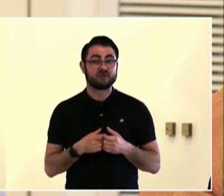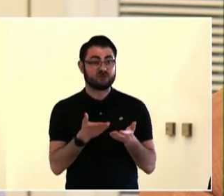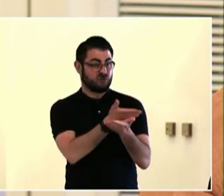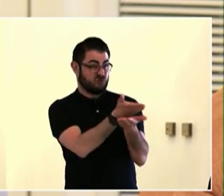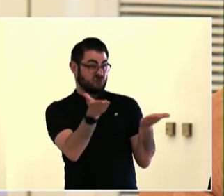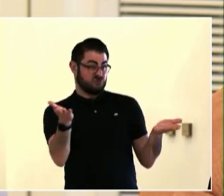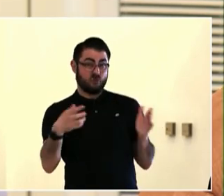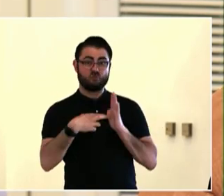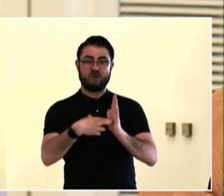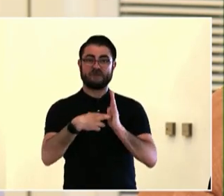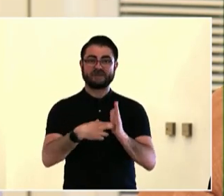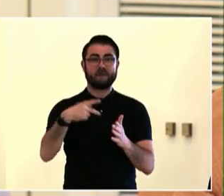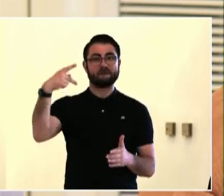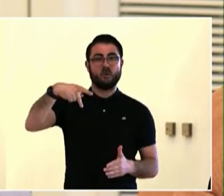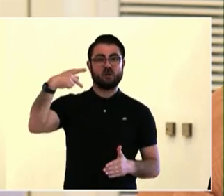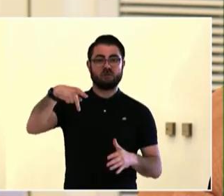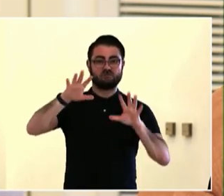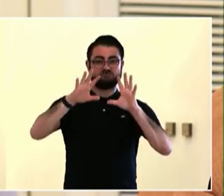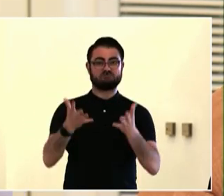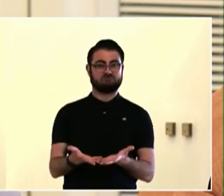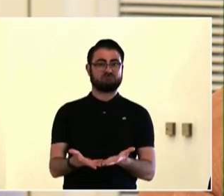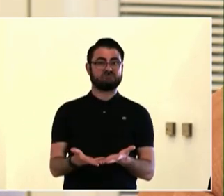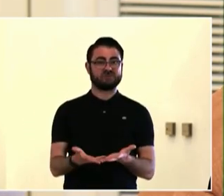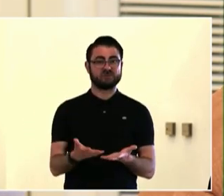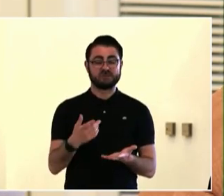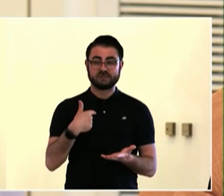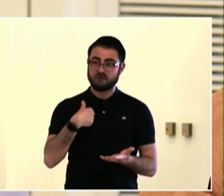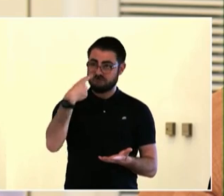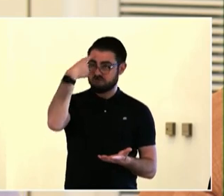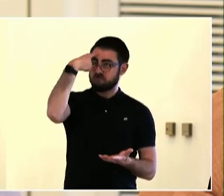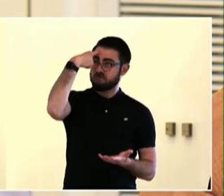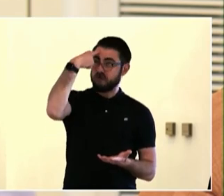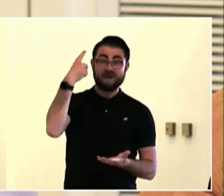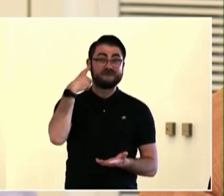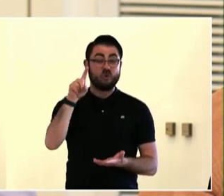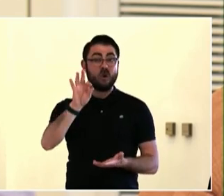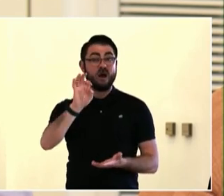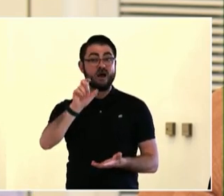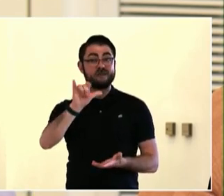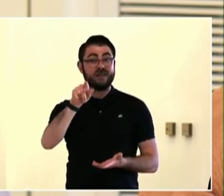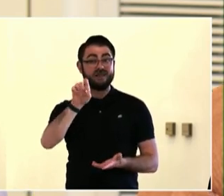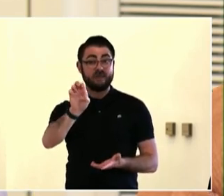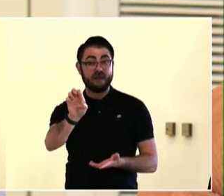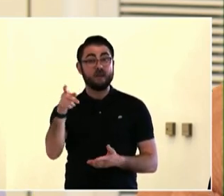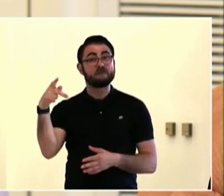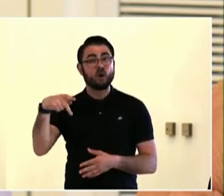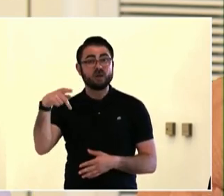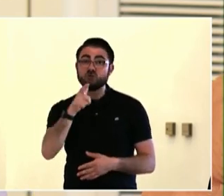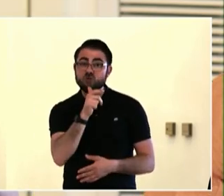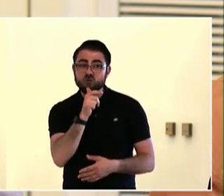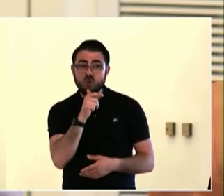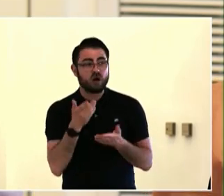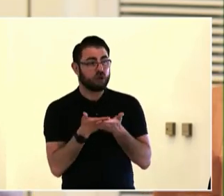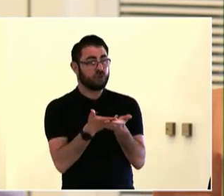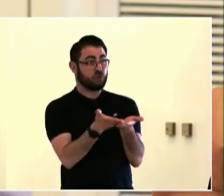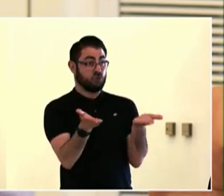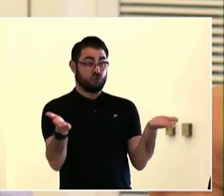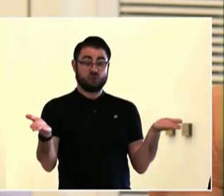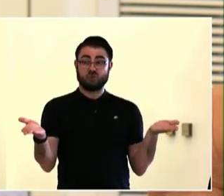exuberance. So what we're going -- just to orient you for what's going to happen for about the next not